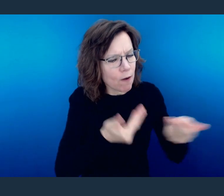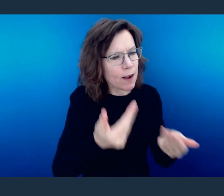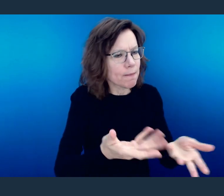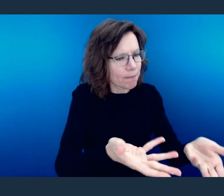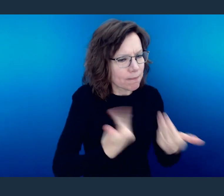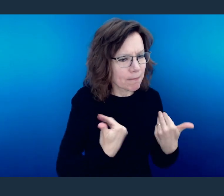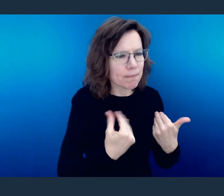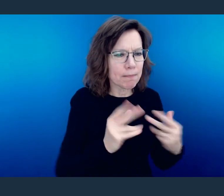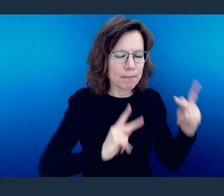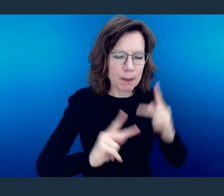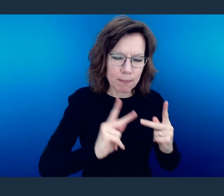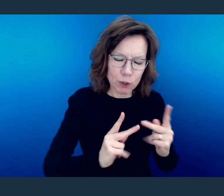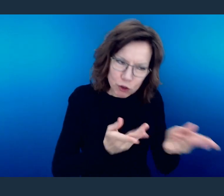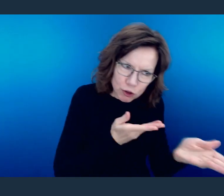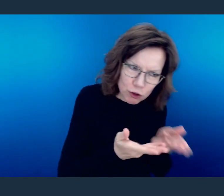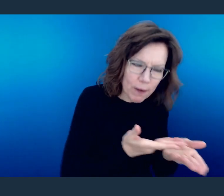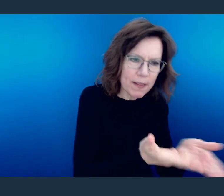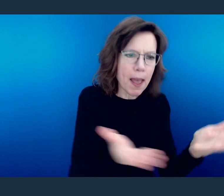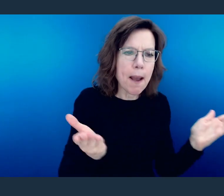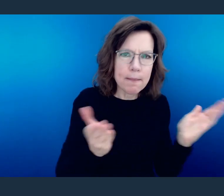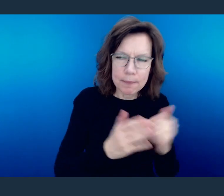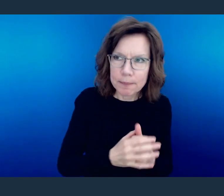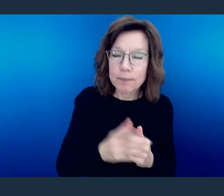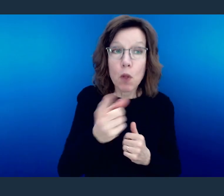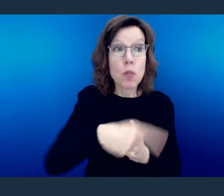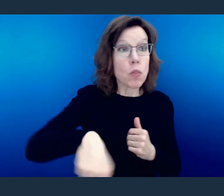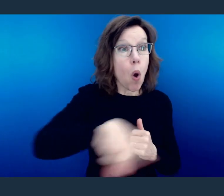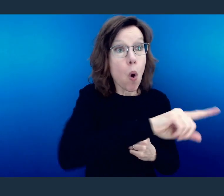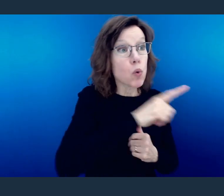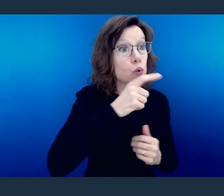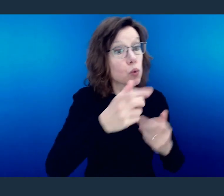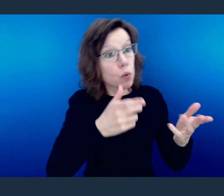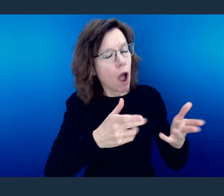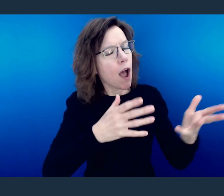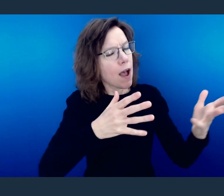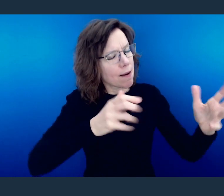Bless those who persecute you; bless and do not curse them.